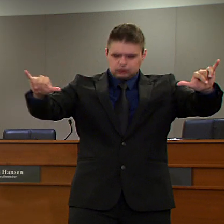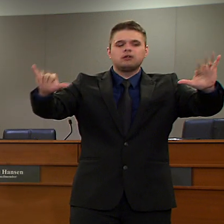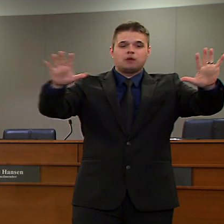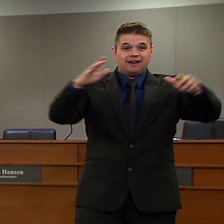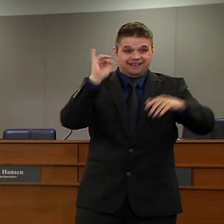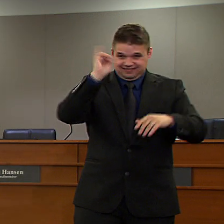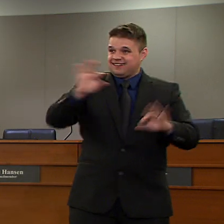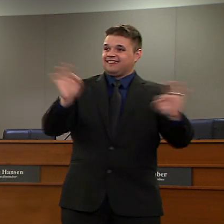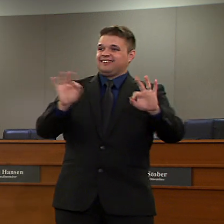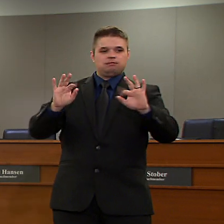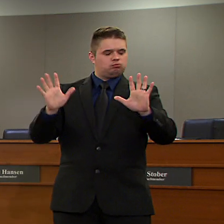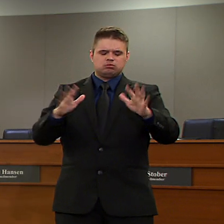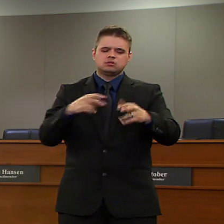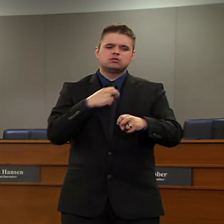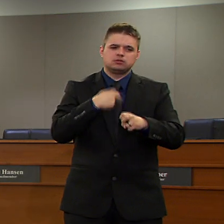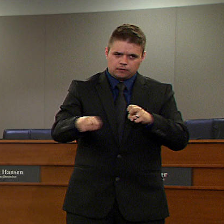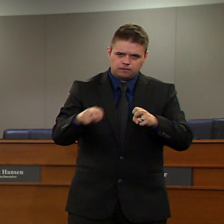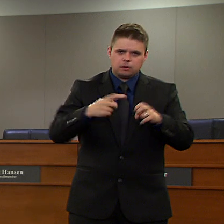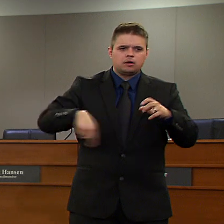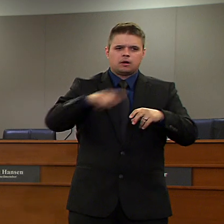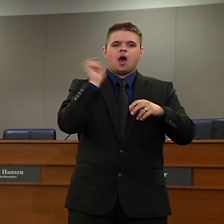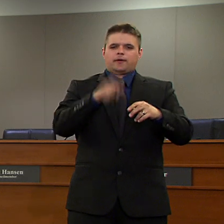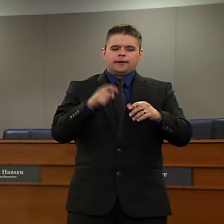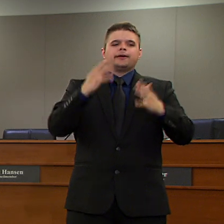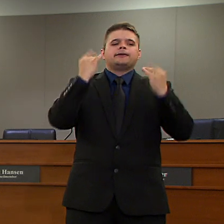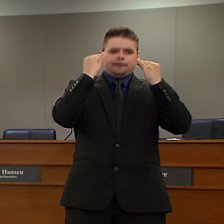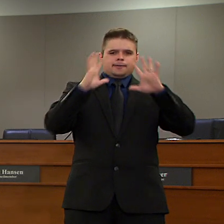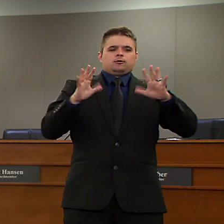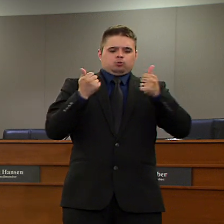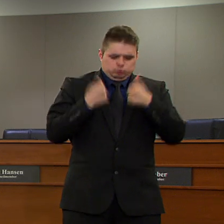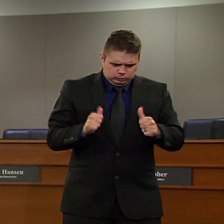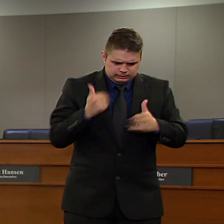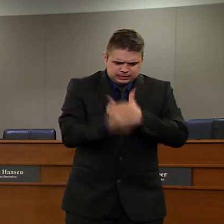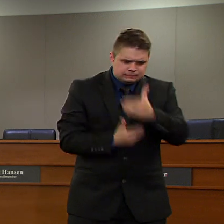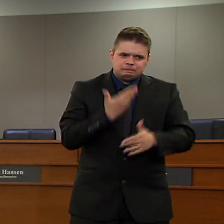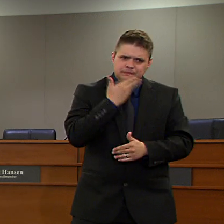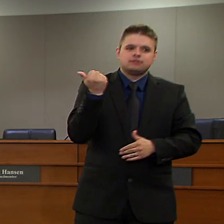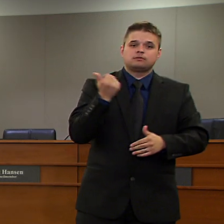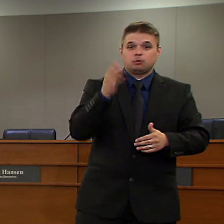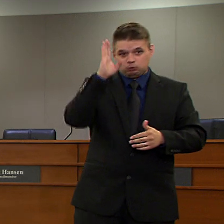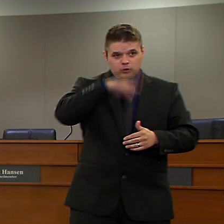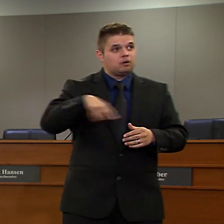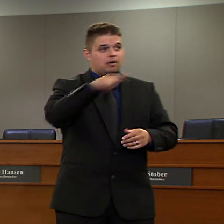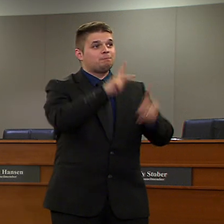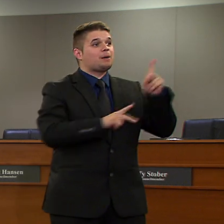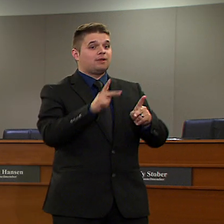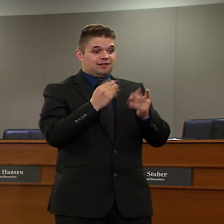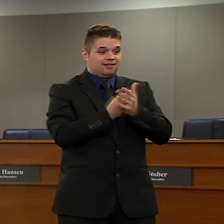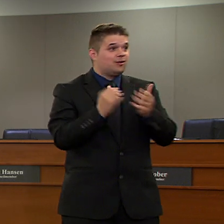So many are having hardships, financially and socially. So many are dealing with